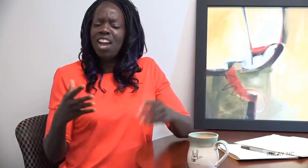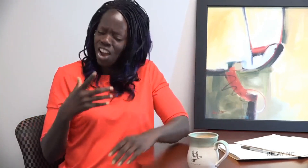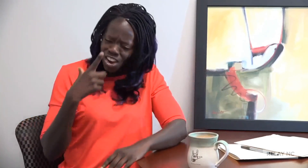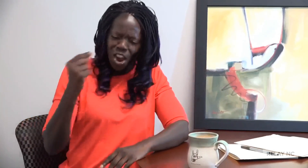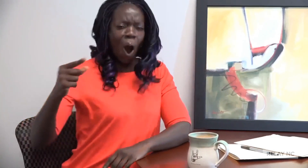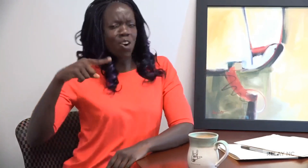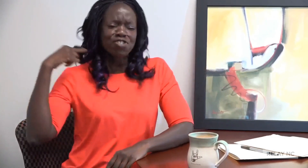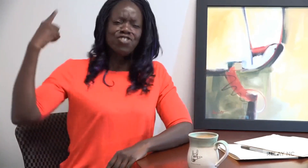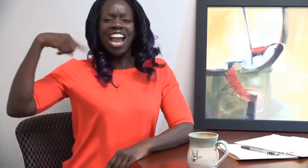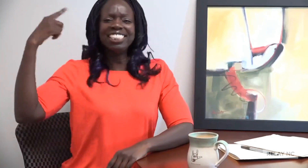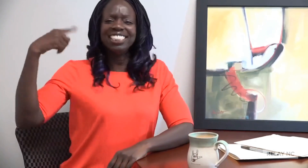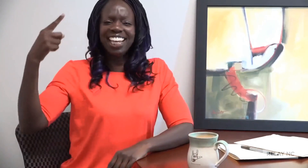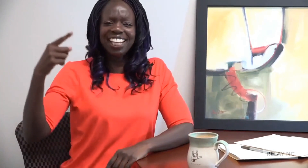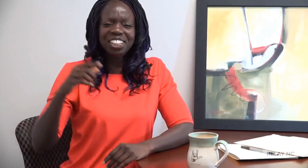Go crazy!